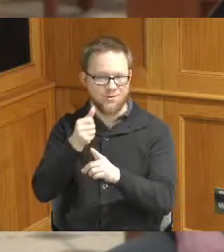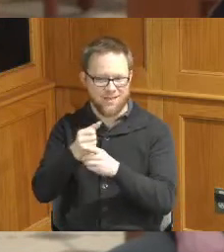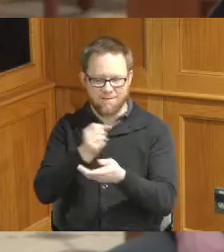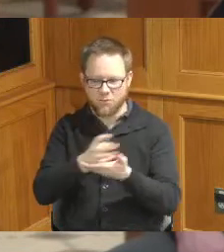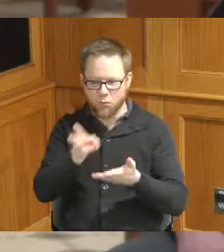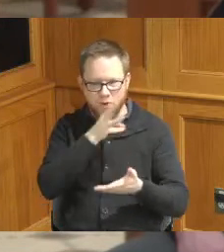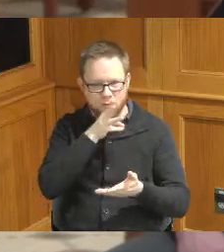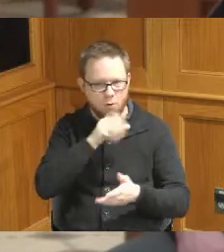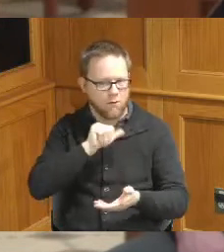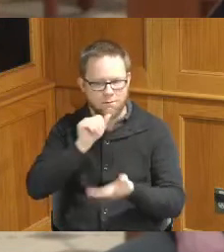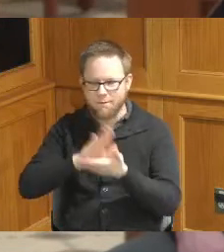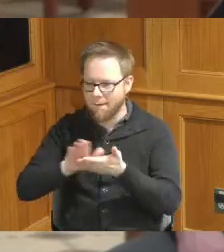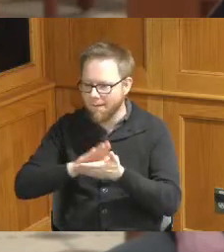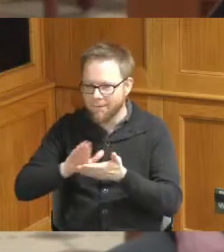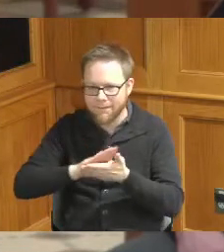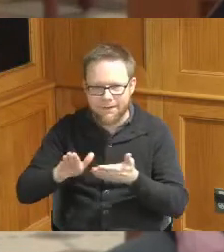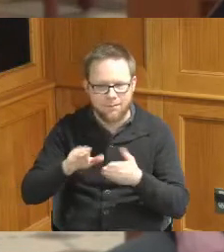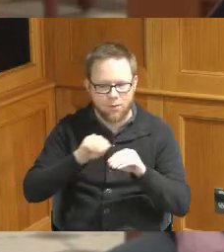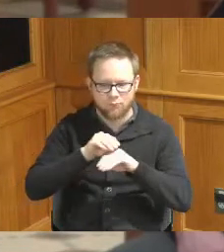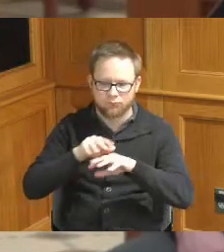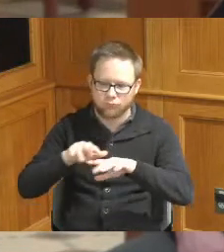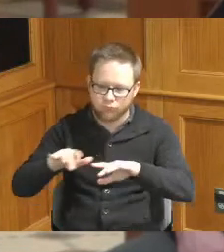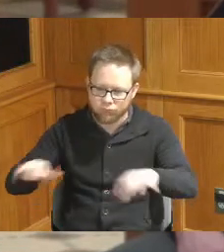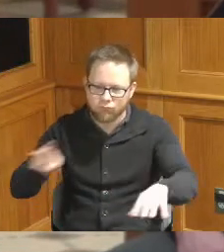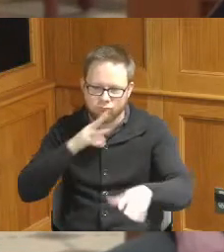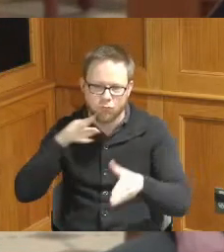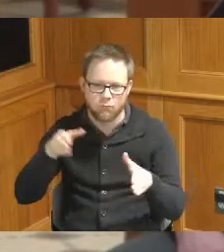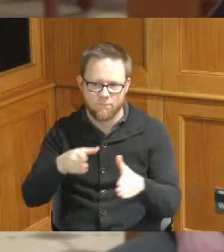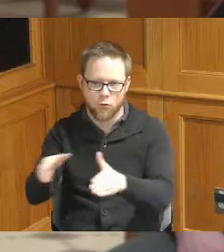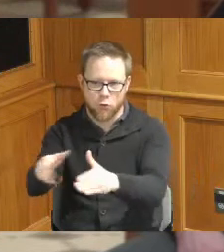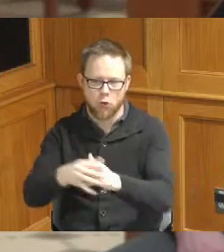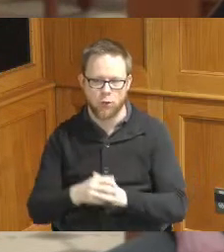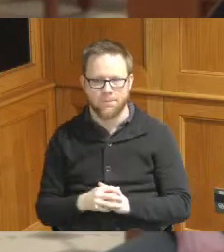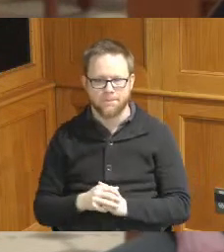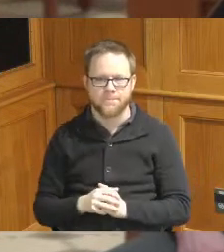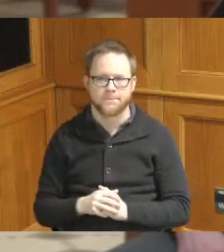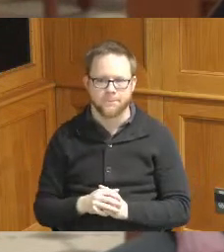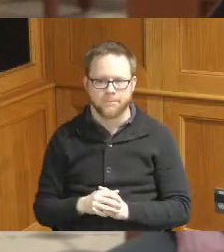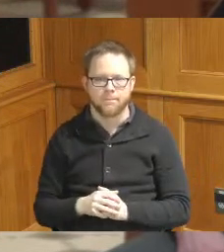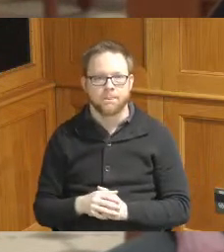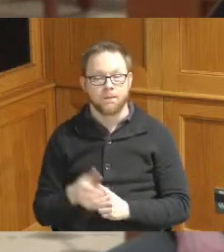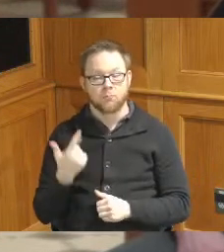into our Creek and in the streams in the river so what we were able to do and you know we can